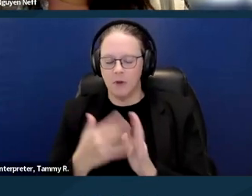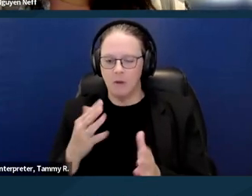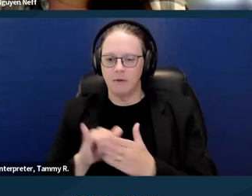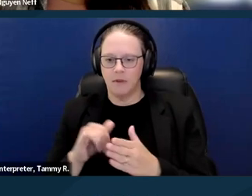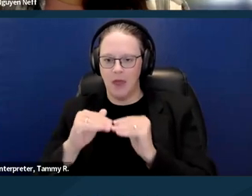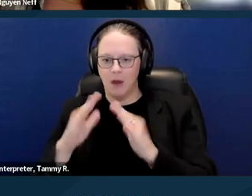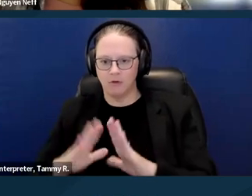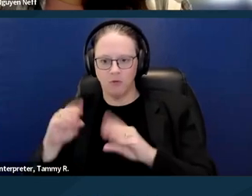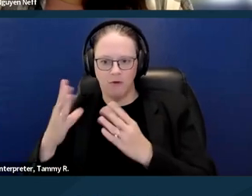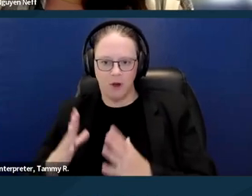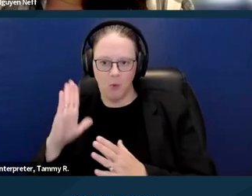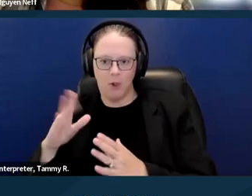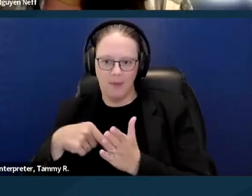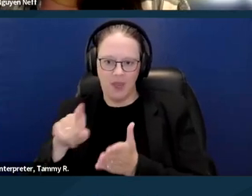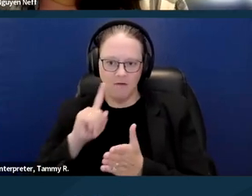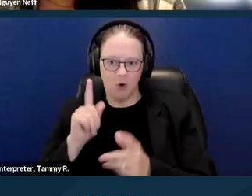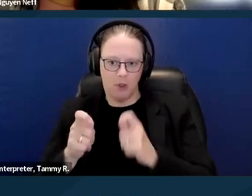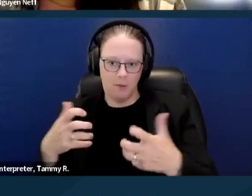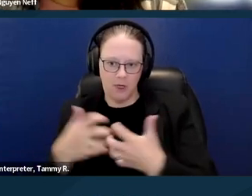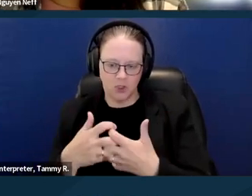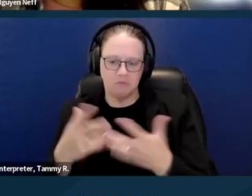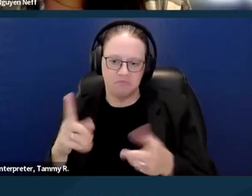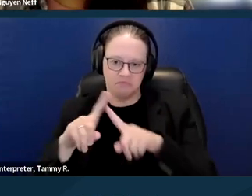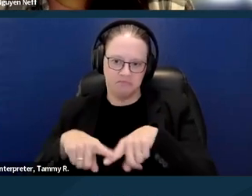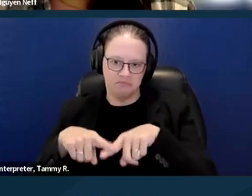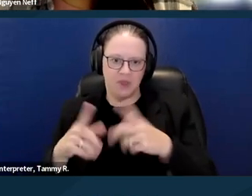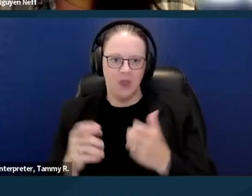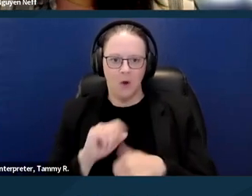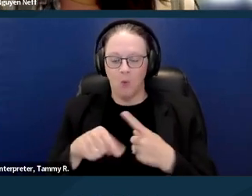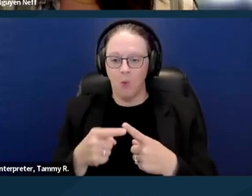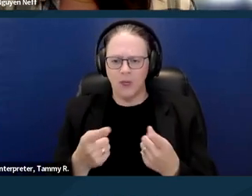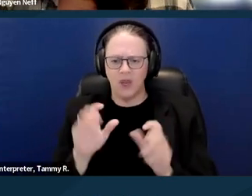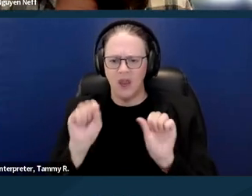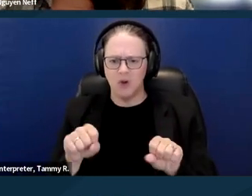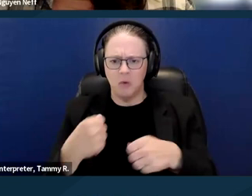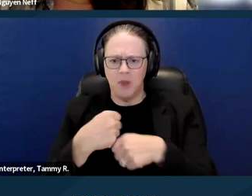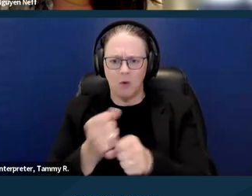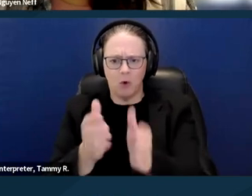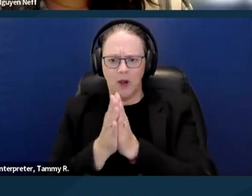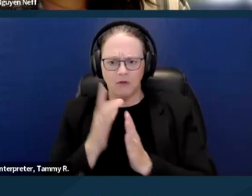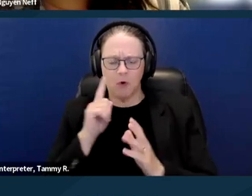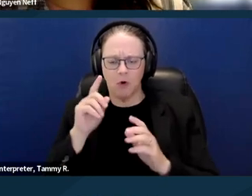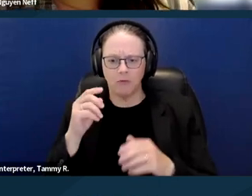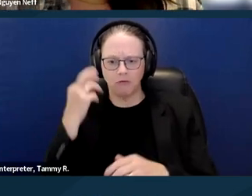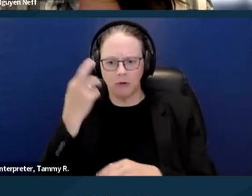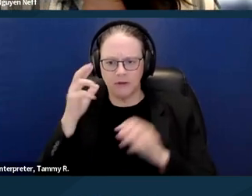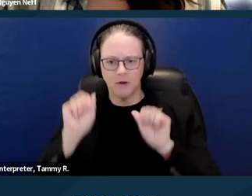So when can you make a request for reasonable accommodation? Under FEHA and I cite to the regulation here,